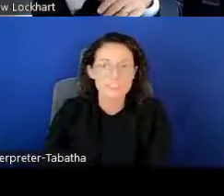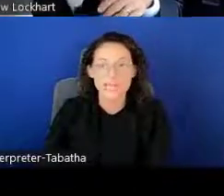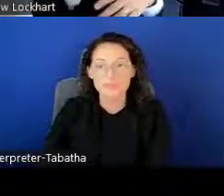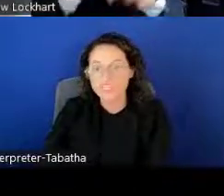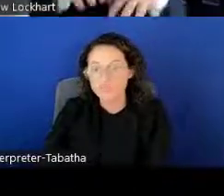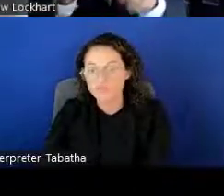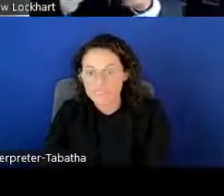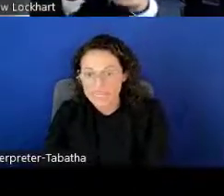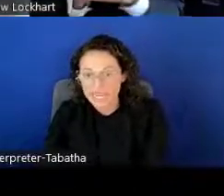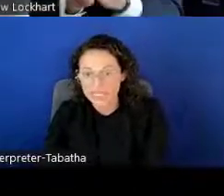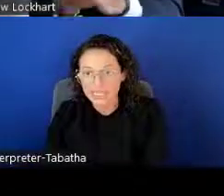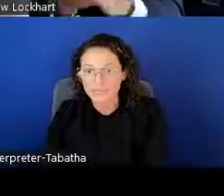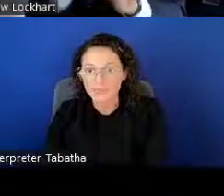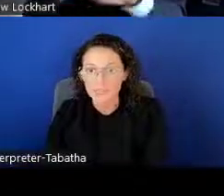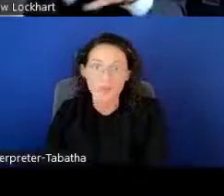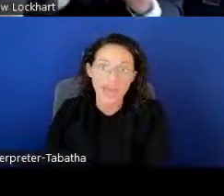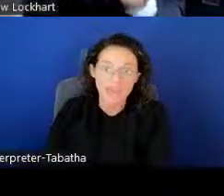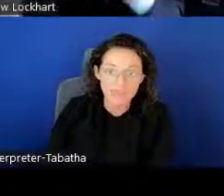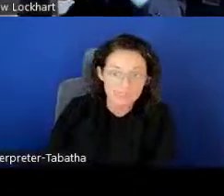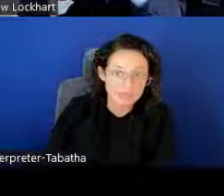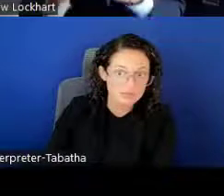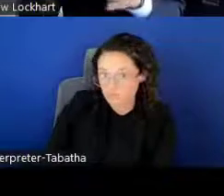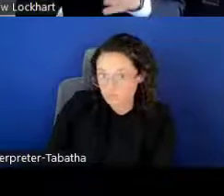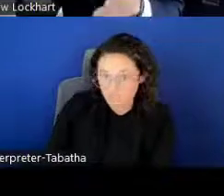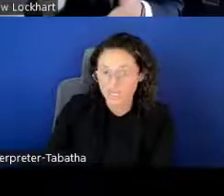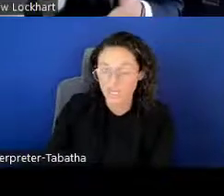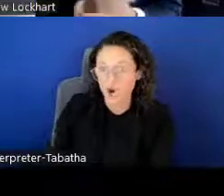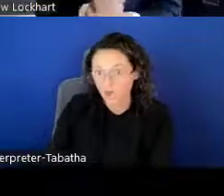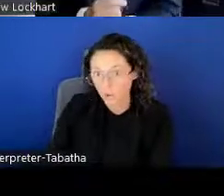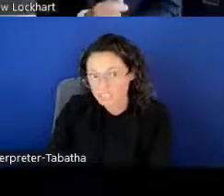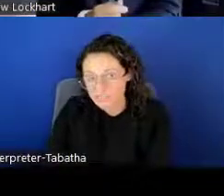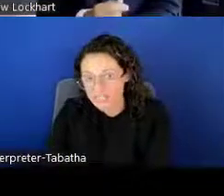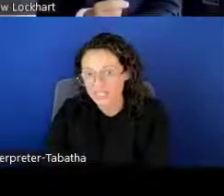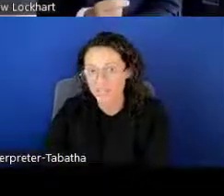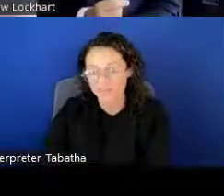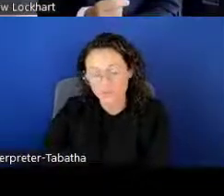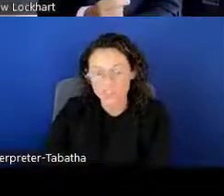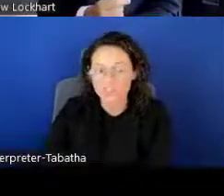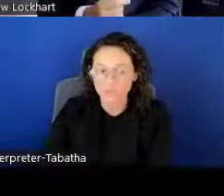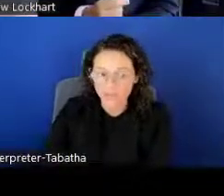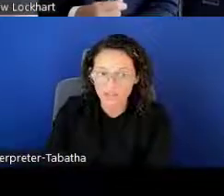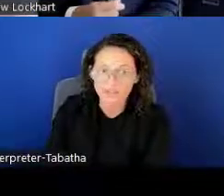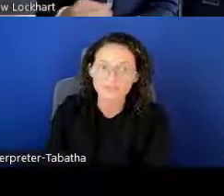steps that you've been taking, that you have been .. . that are going to be taken in the future as well.